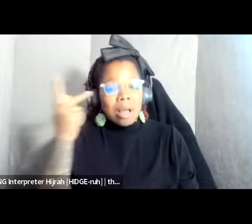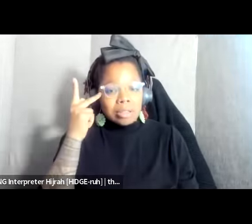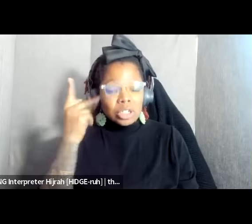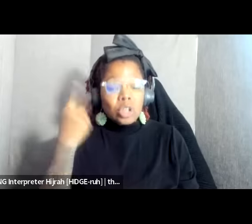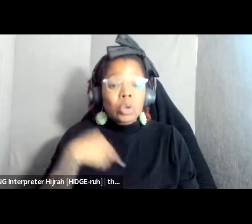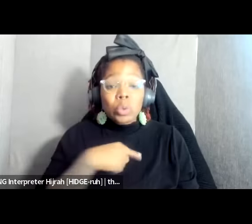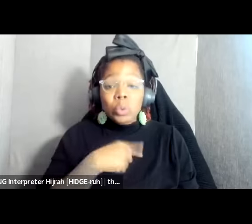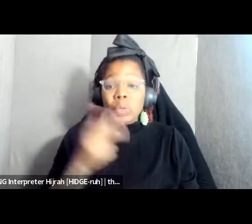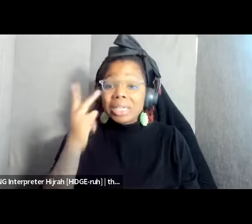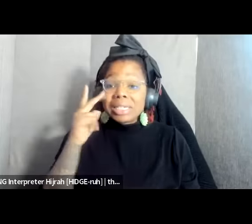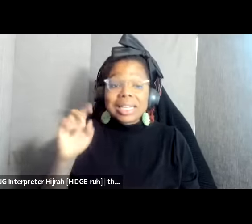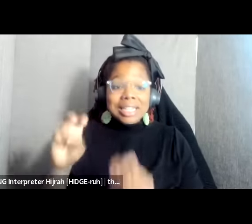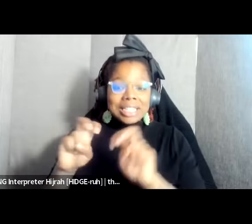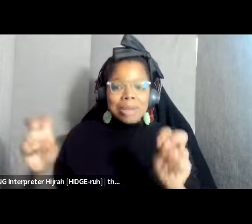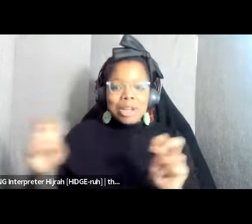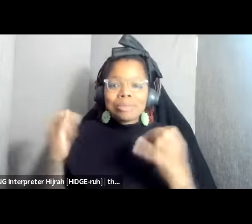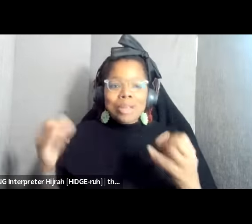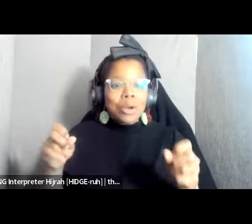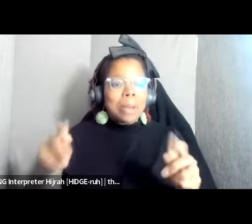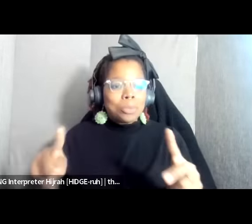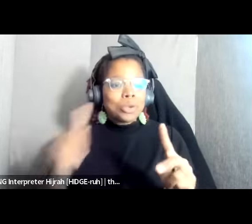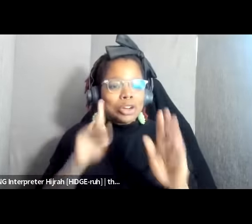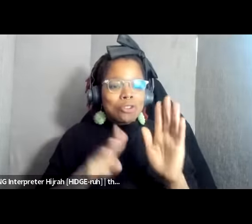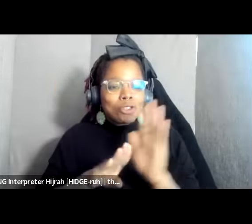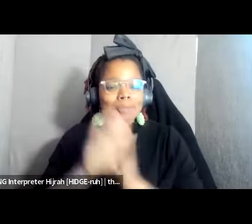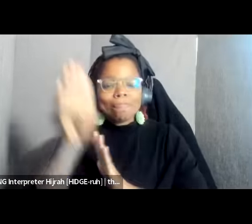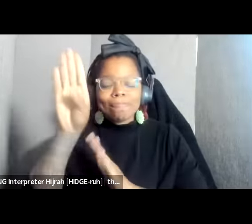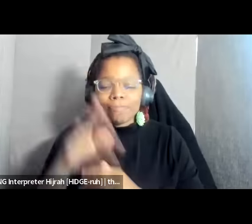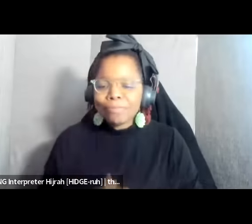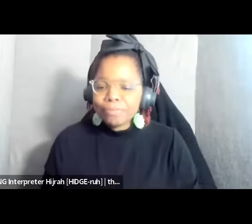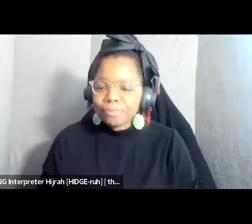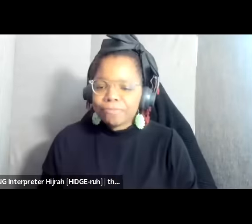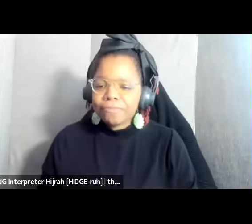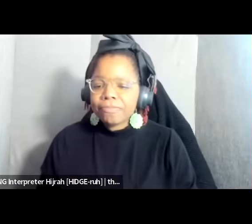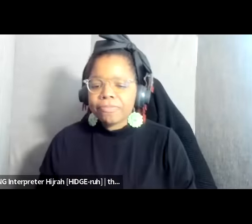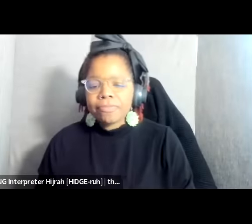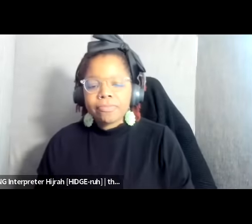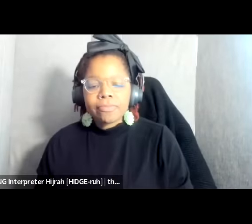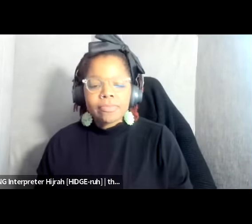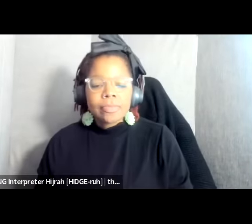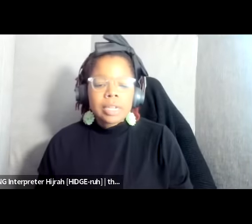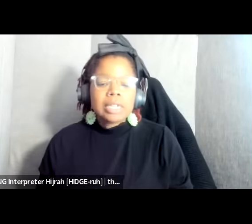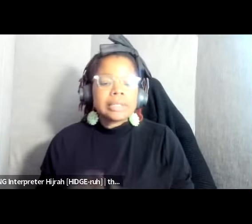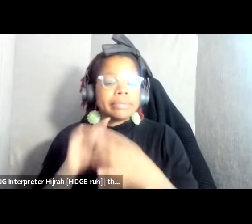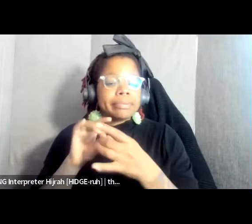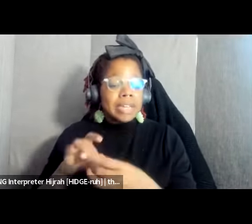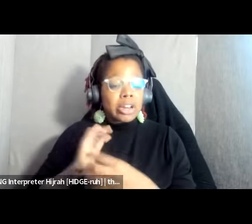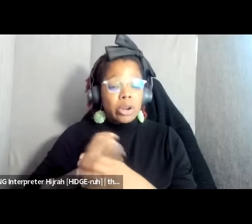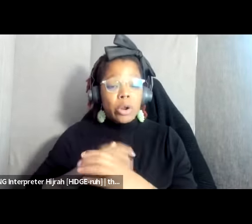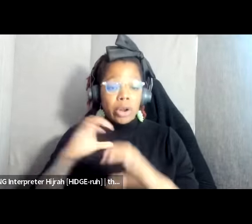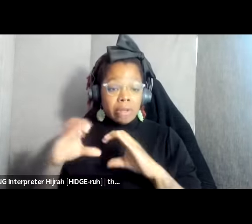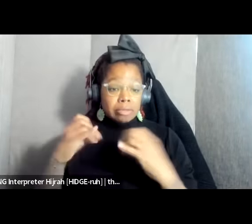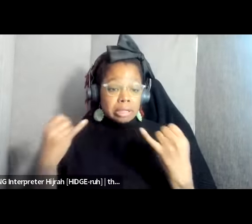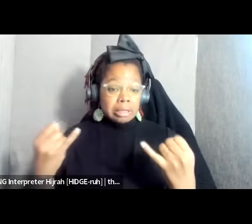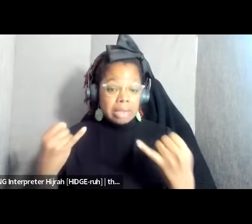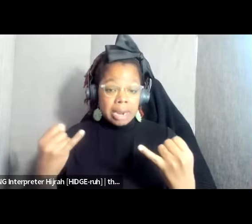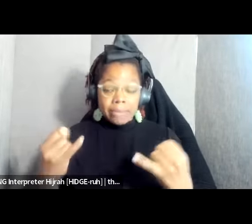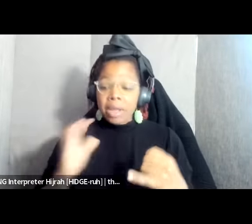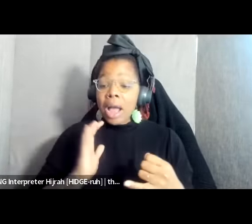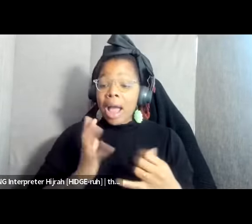opportunity as a part of our conversation today I want to ground in what black